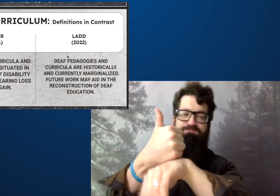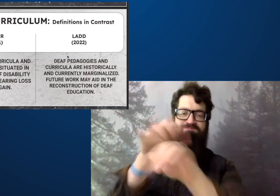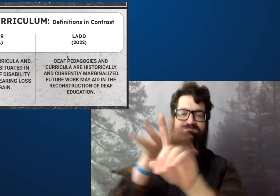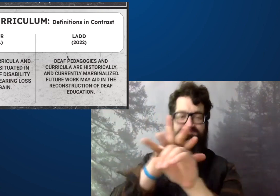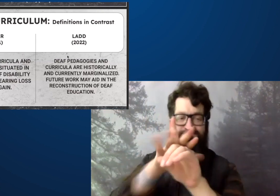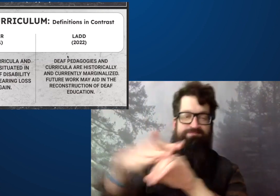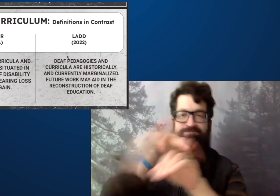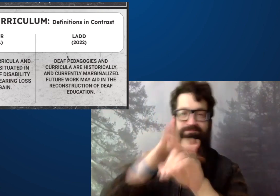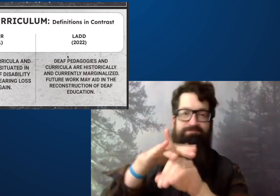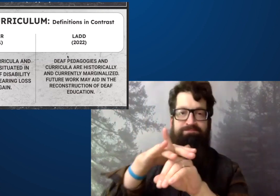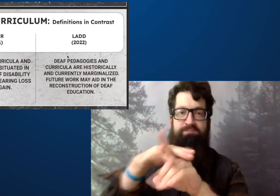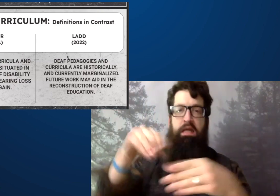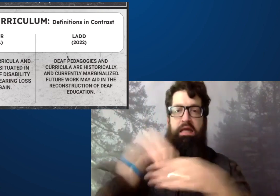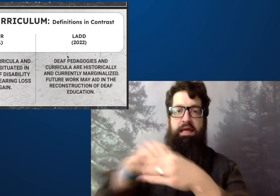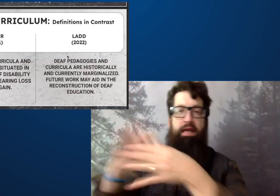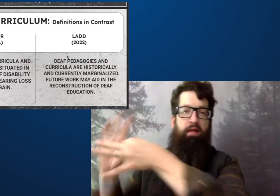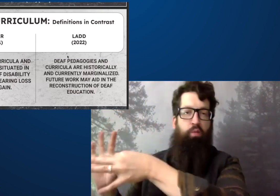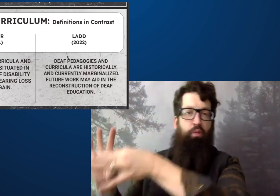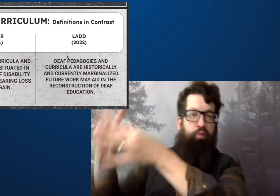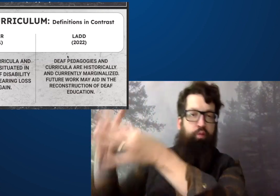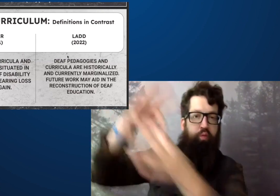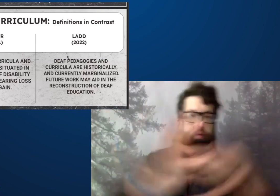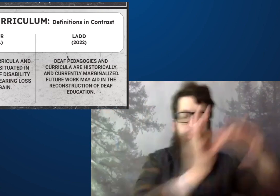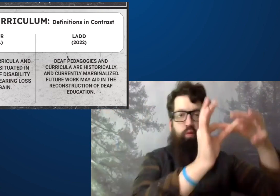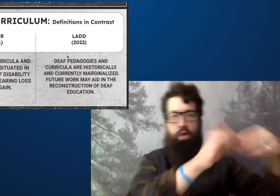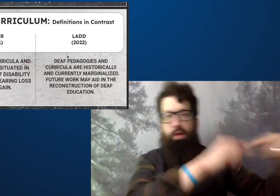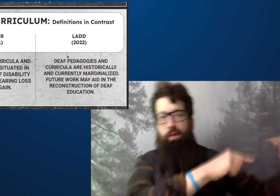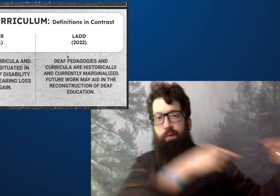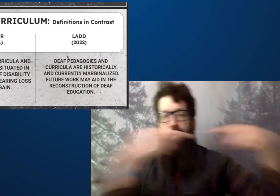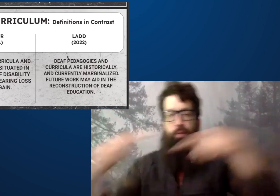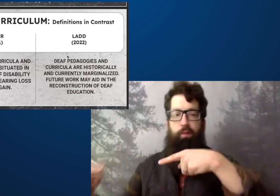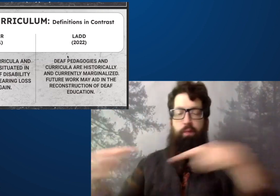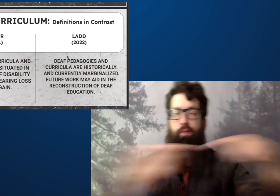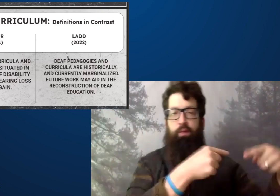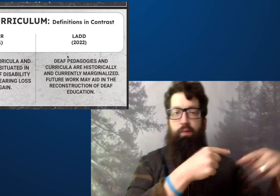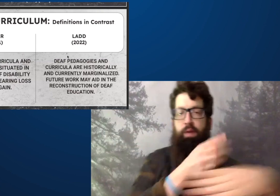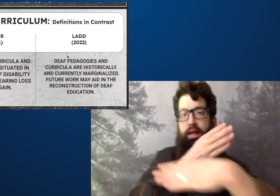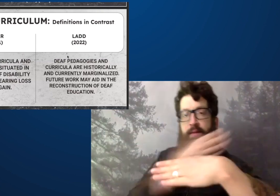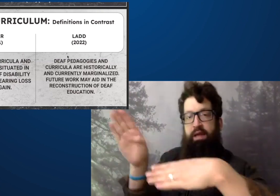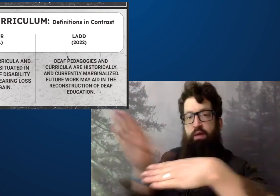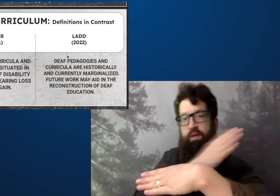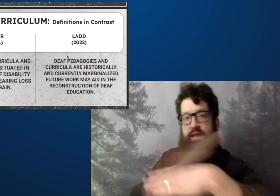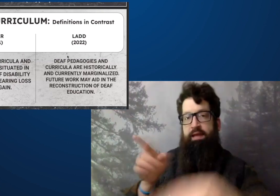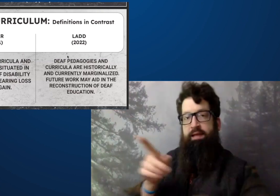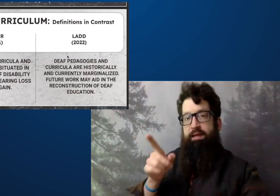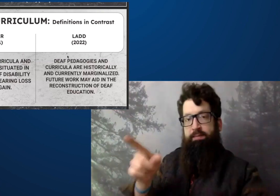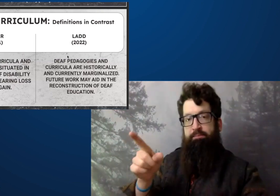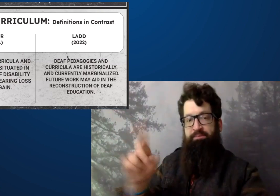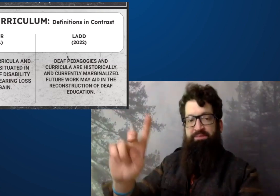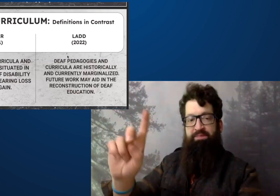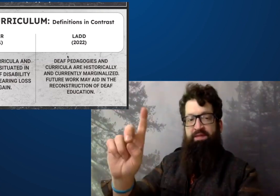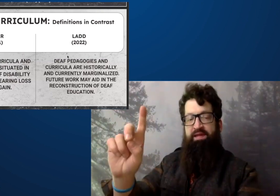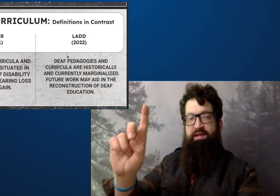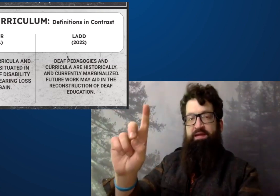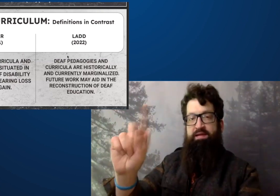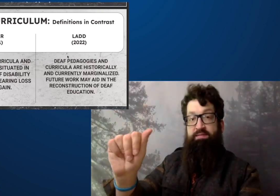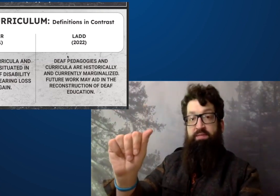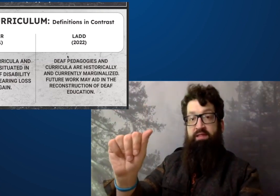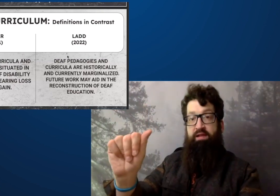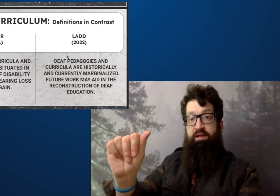and pedagogies are situated in the dialects of disability and ability